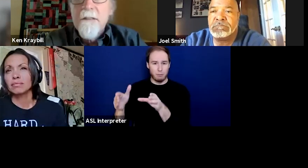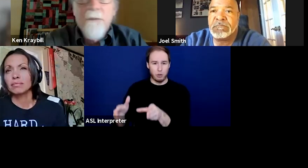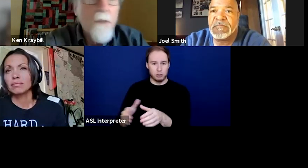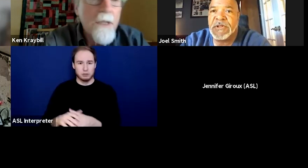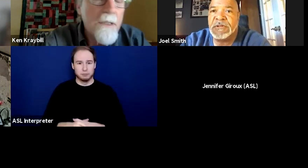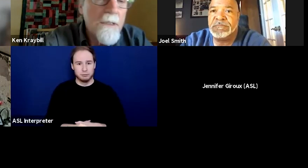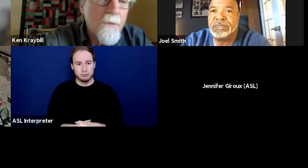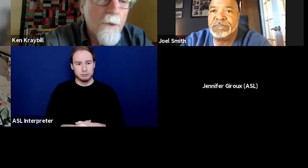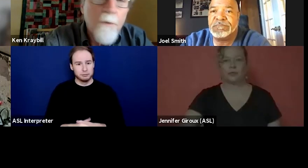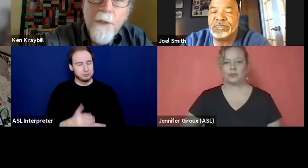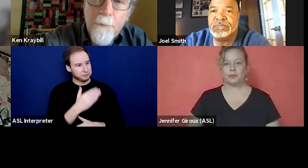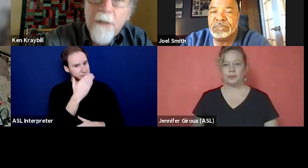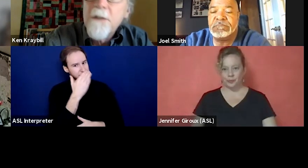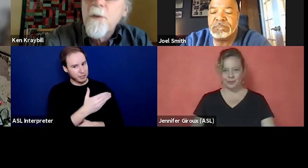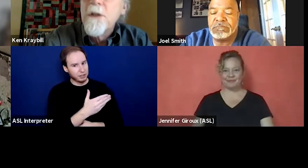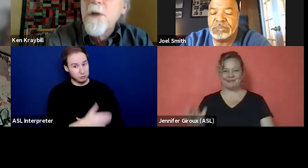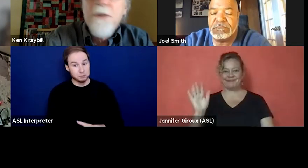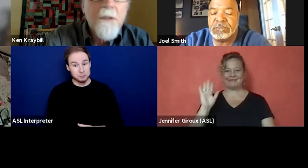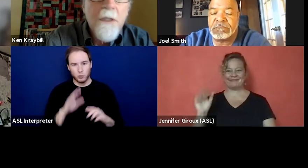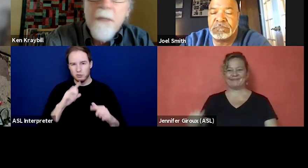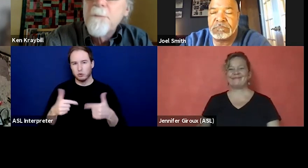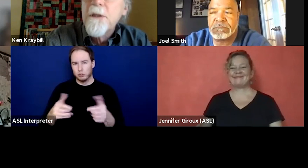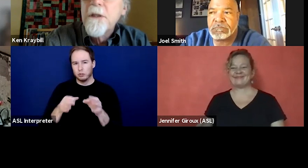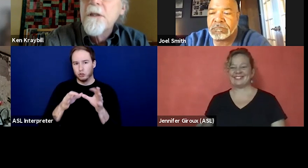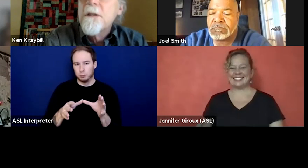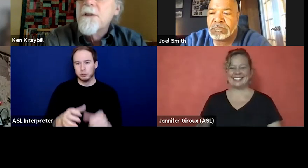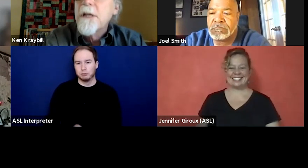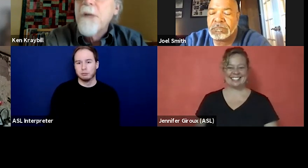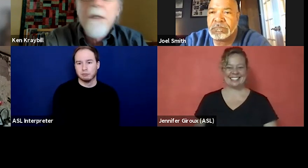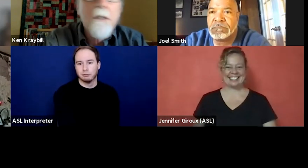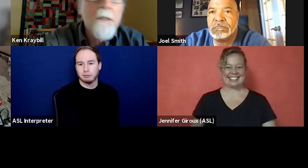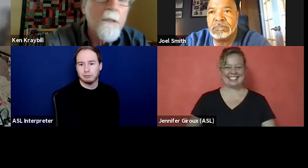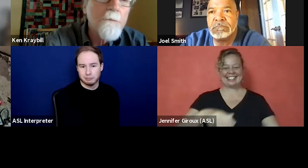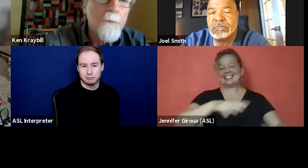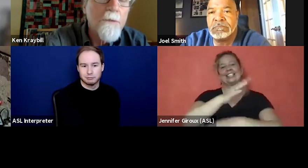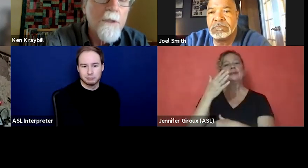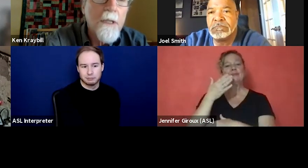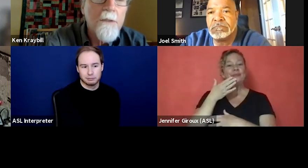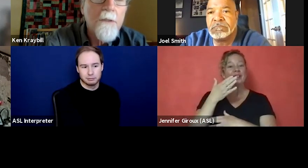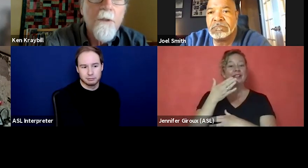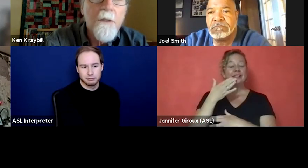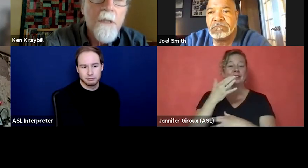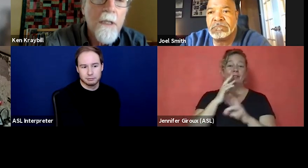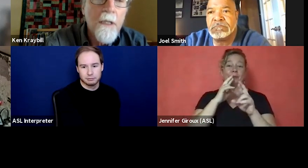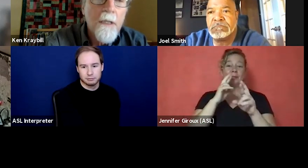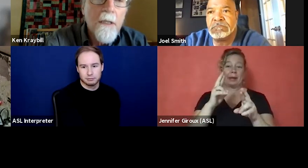[Ken] Steven, thanks for responding to one of the questions that came up in the chat box specific to Housing First.